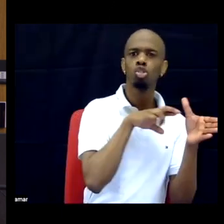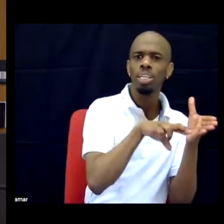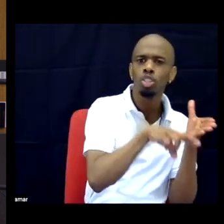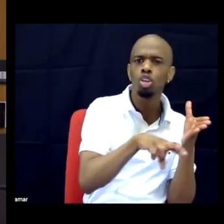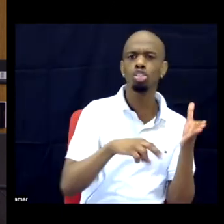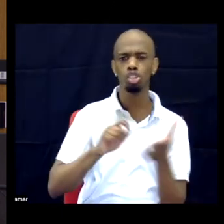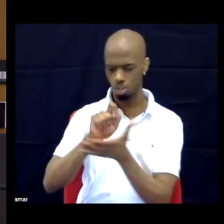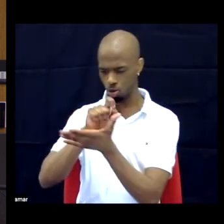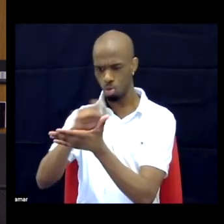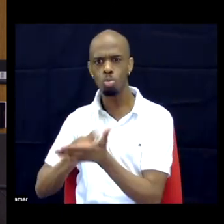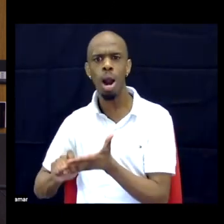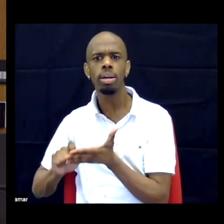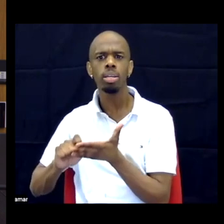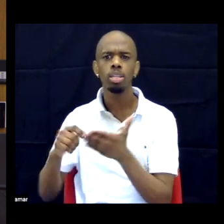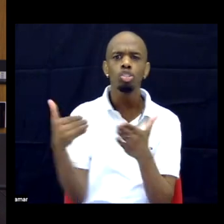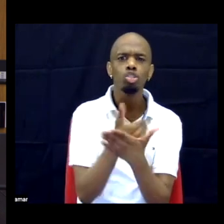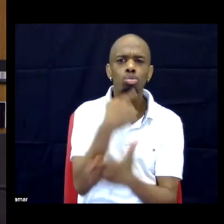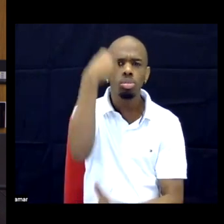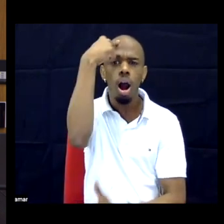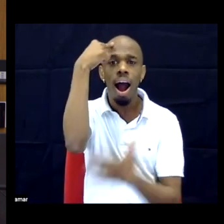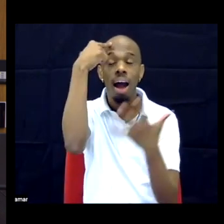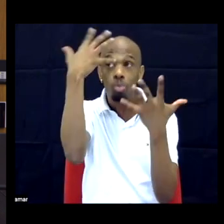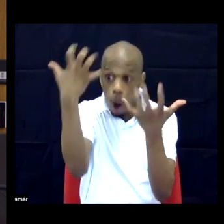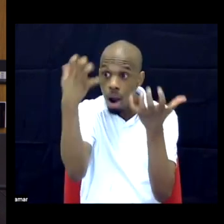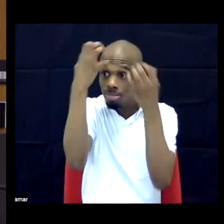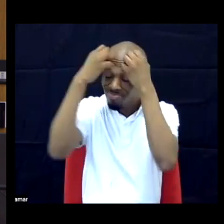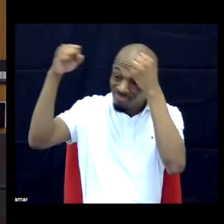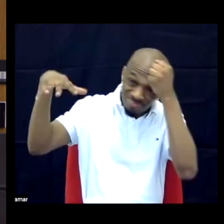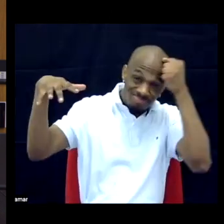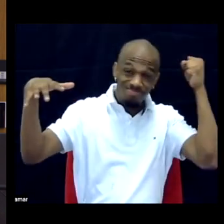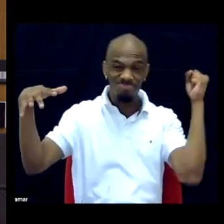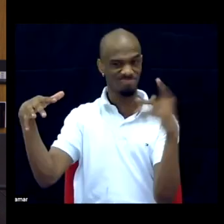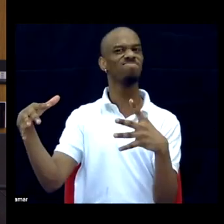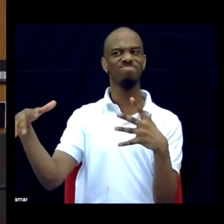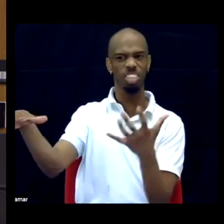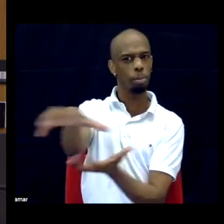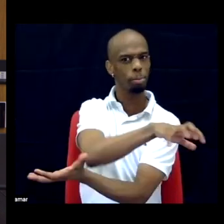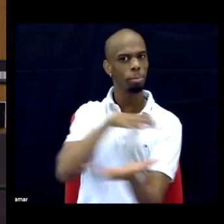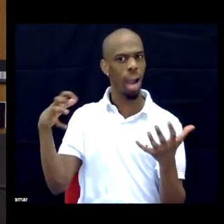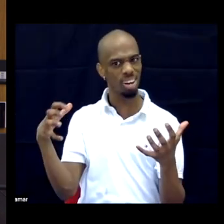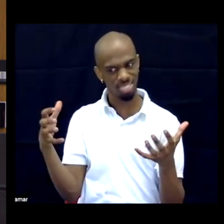And so Twitter is another tool to, like, distribute that information.